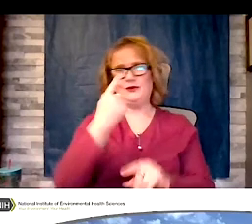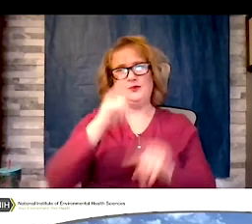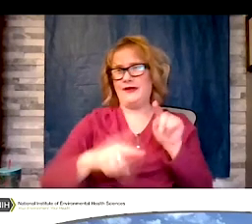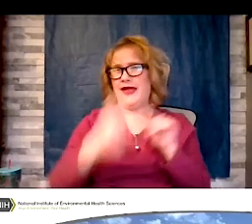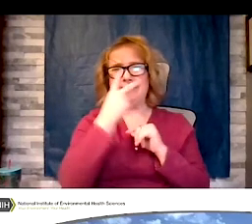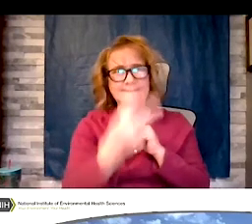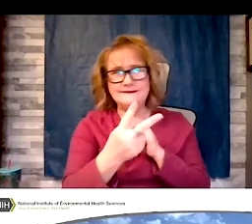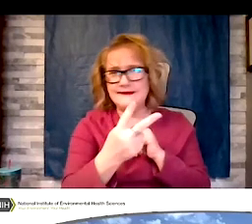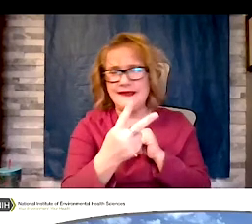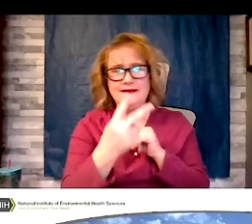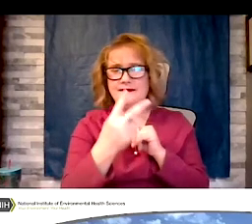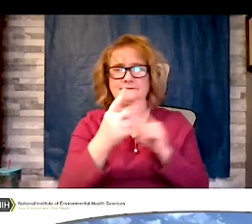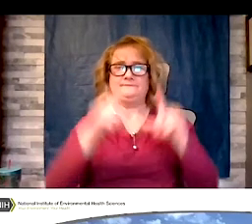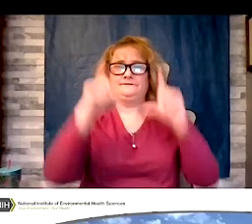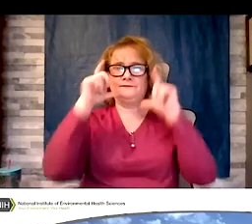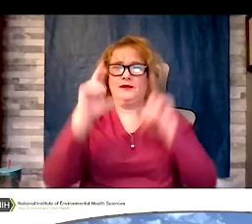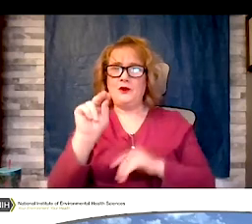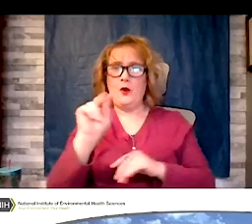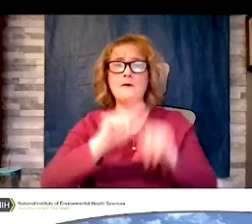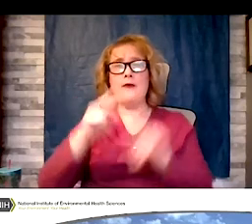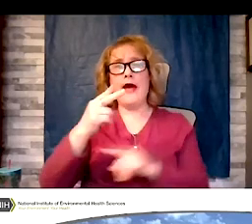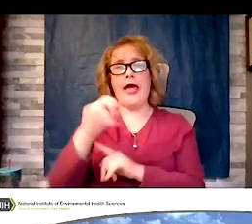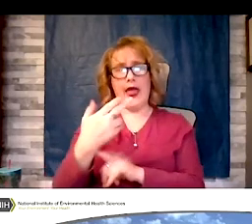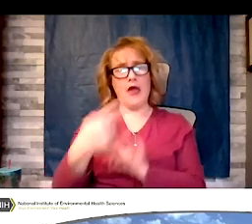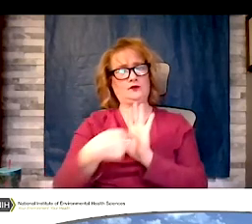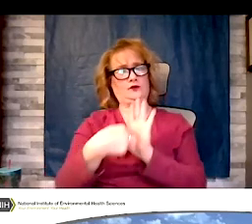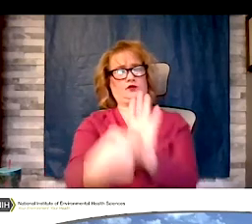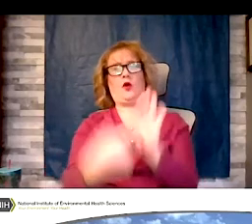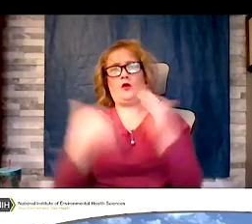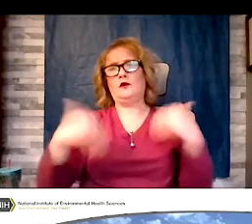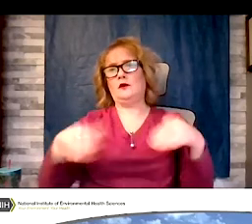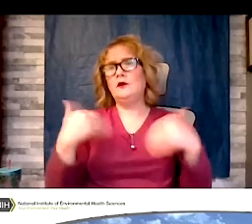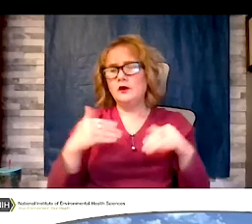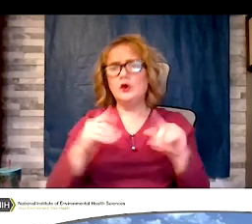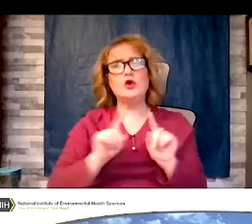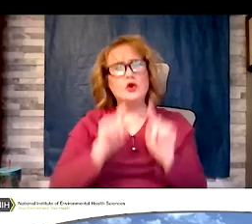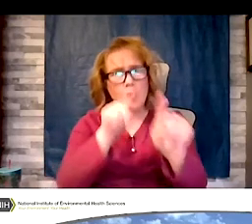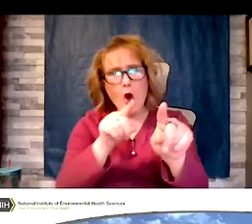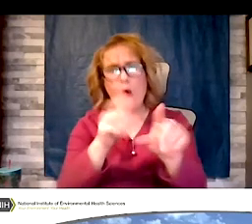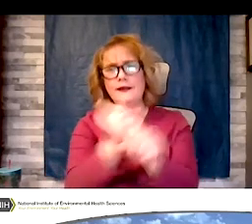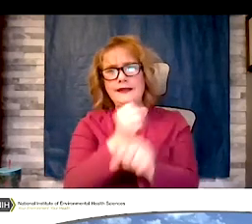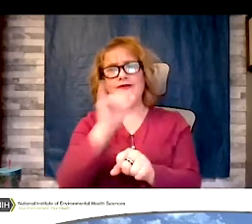ascending you a message to go out and get that COVID vaccine. They get their vaccine last